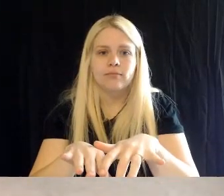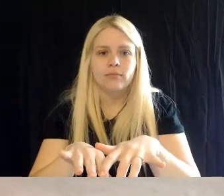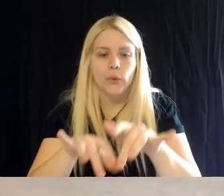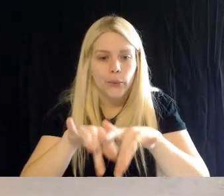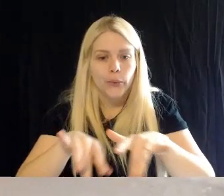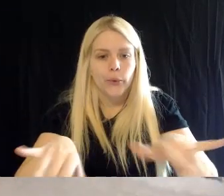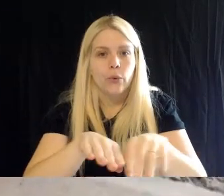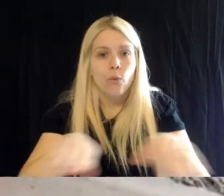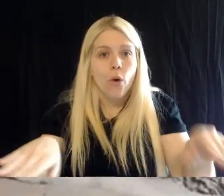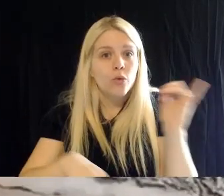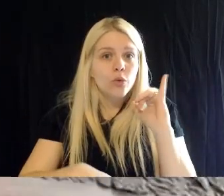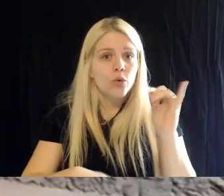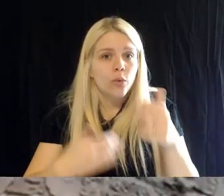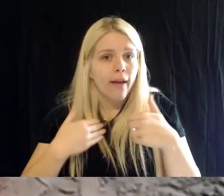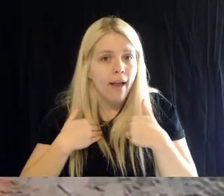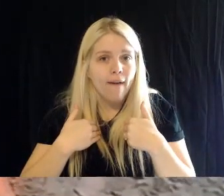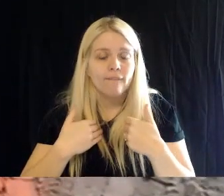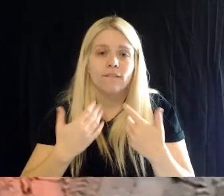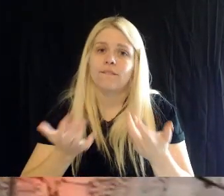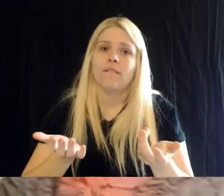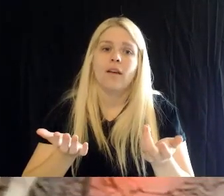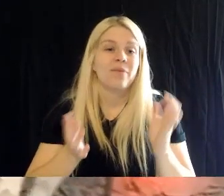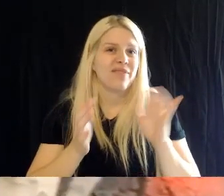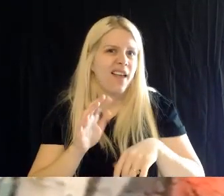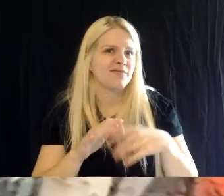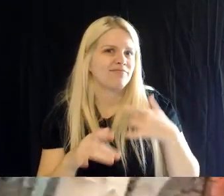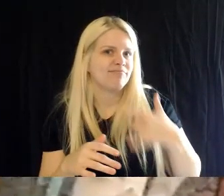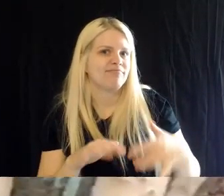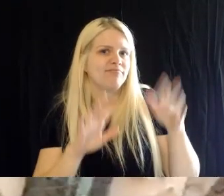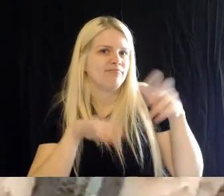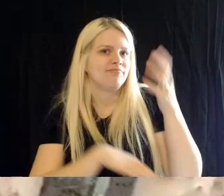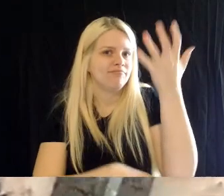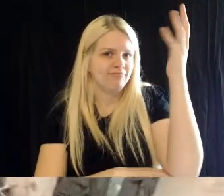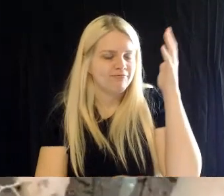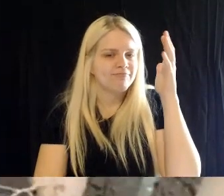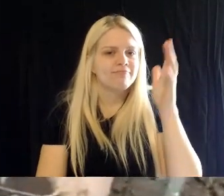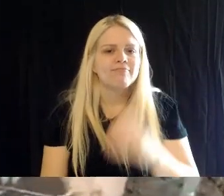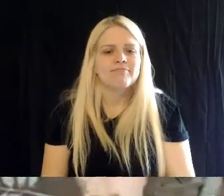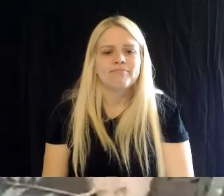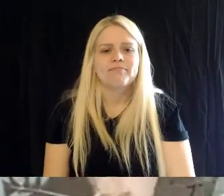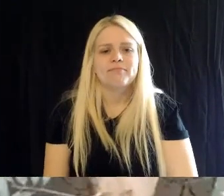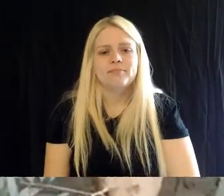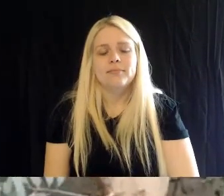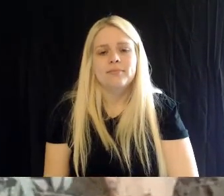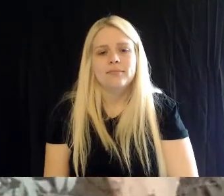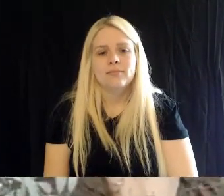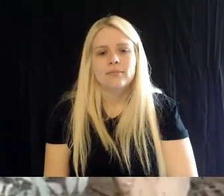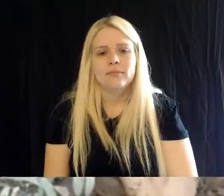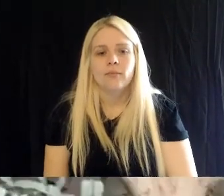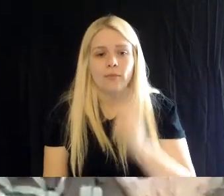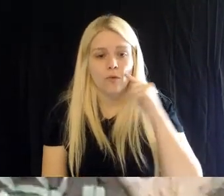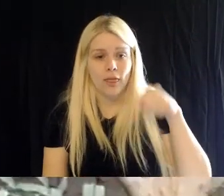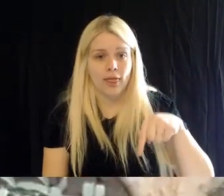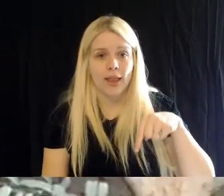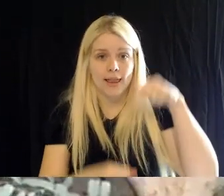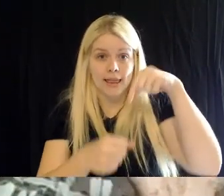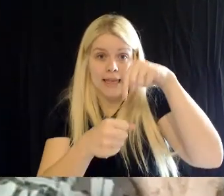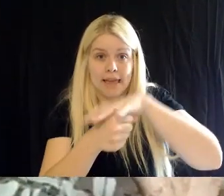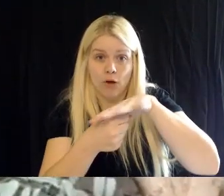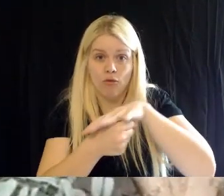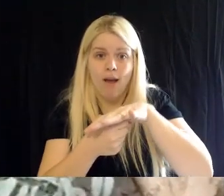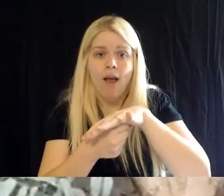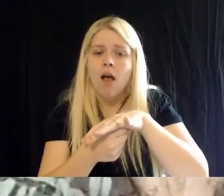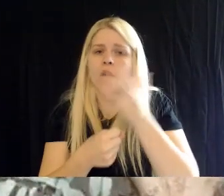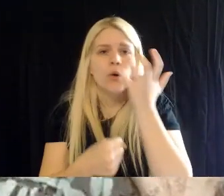Just with leaf litter, and that. So this entire biome is just a really good- really good area